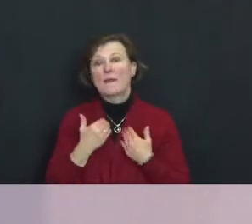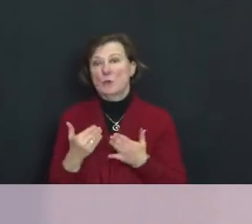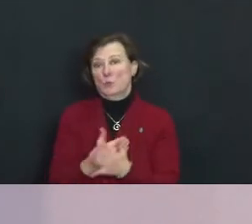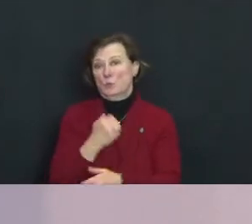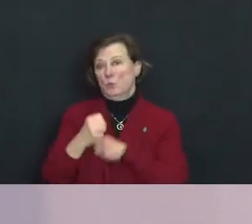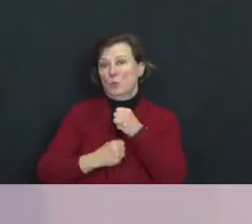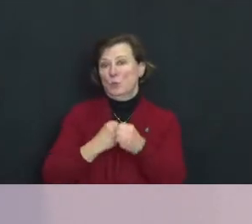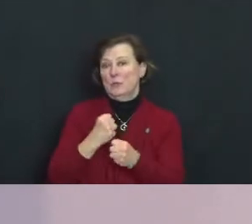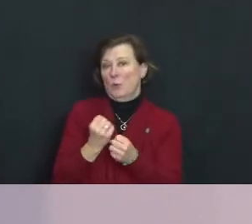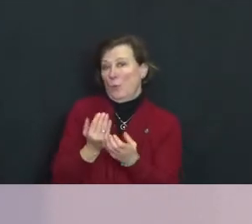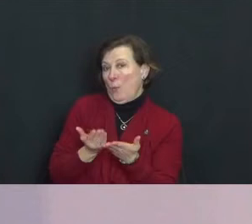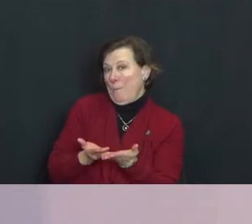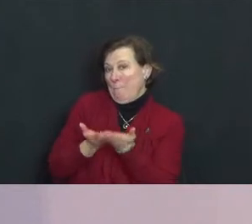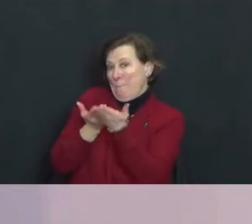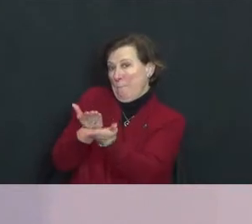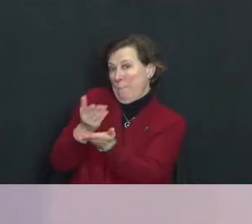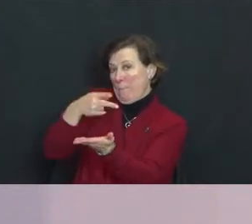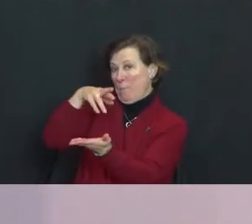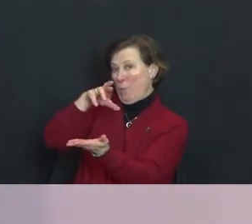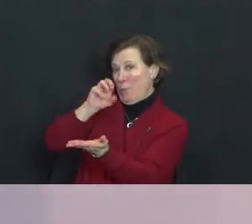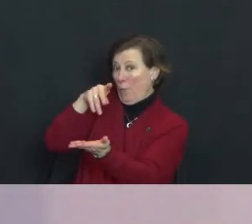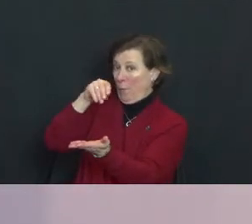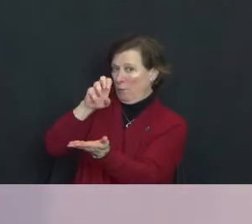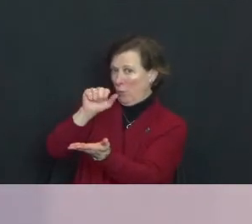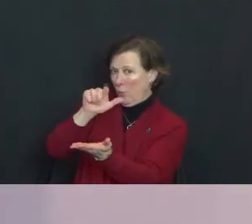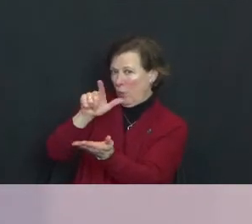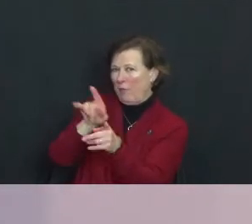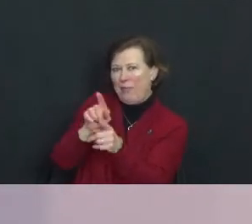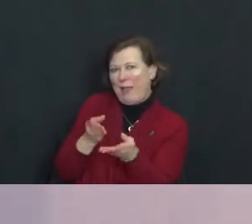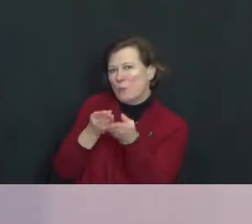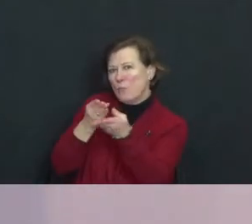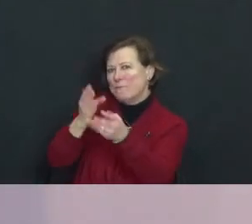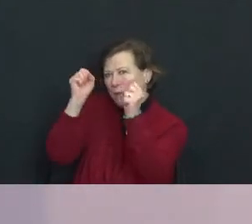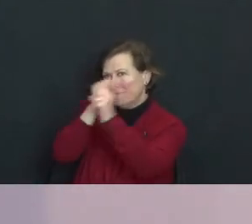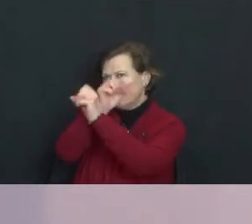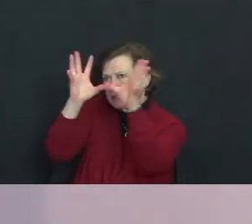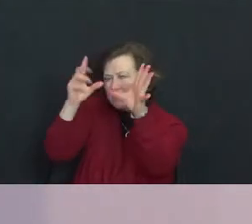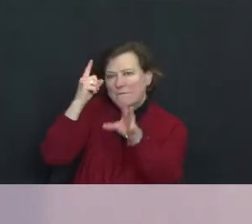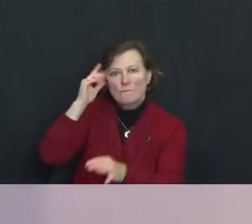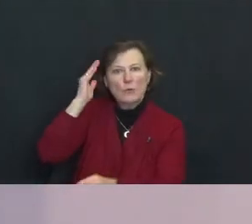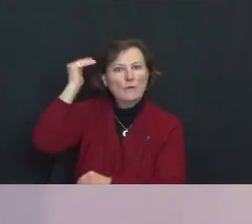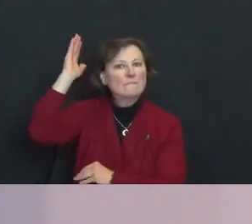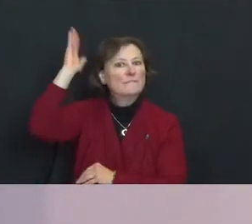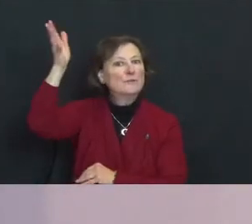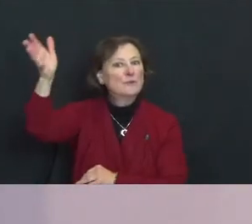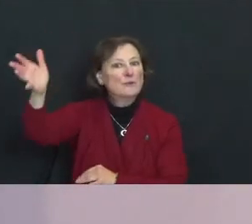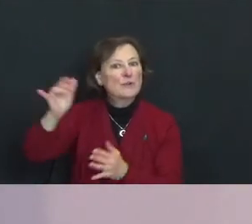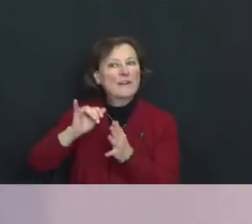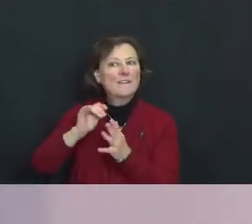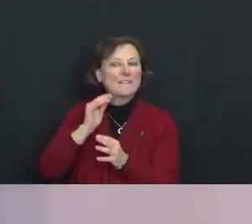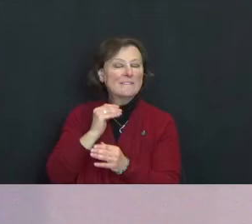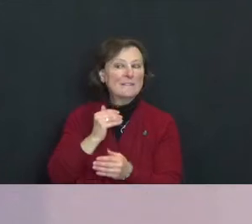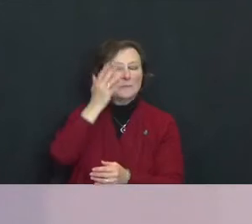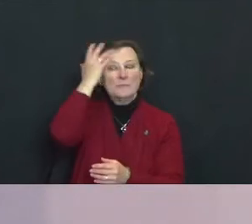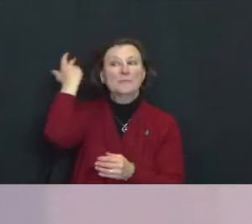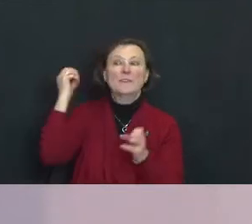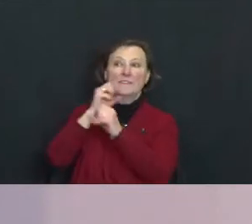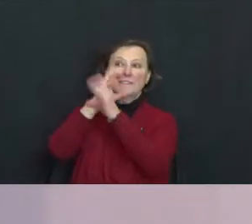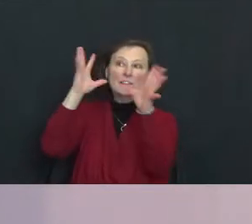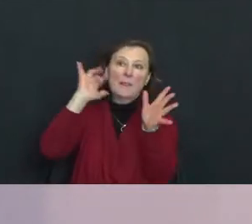proposals as in proposing visions for the future, visions that line up with our values.